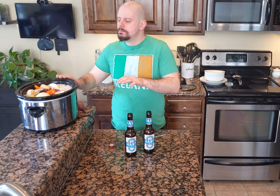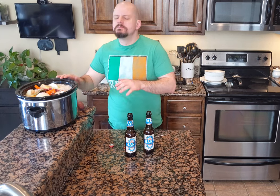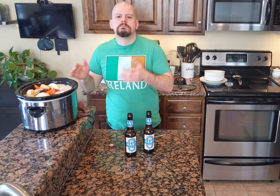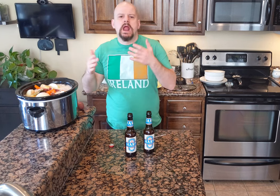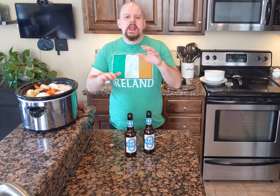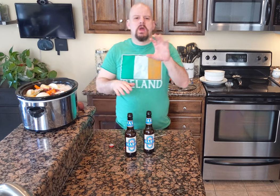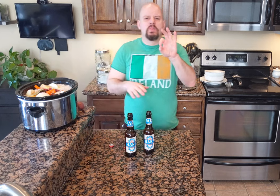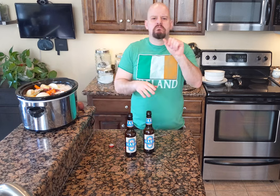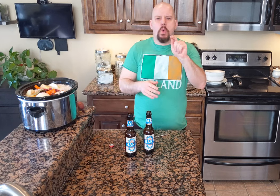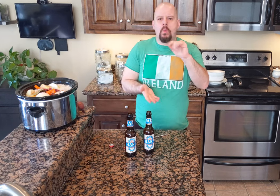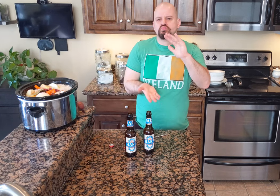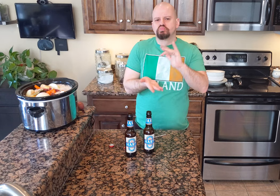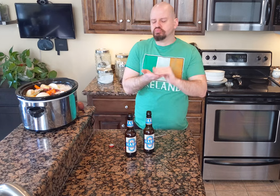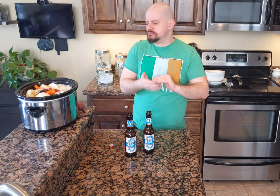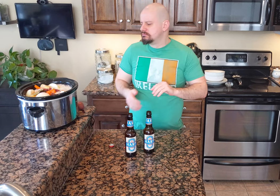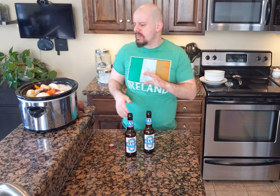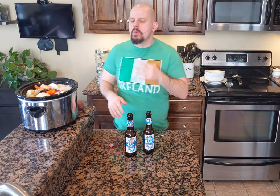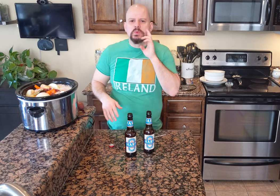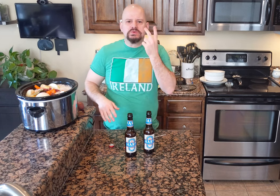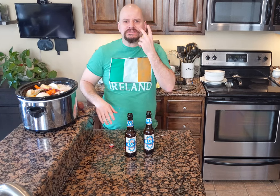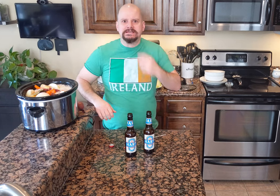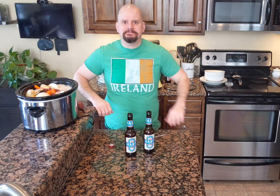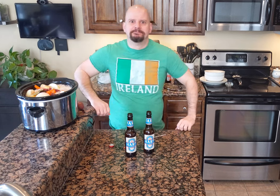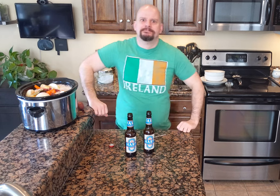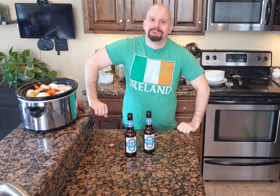Let's the foam decrease and we'll see.